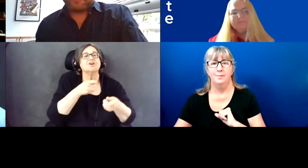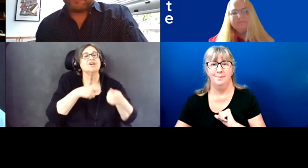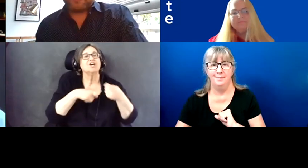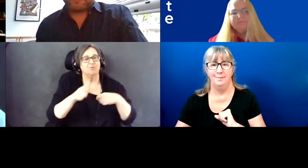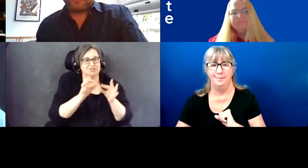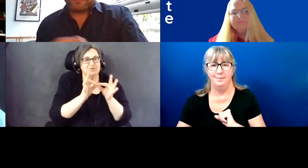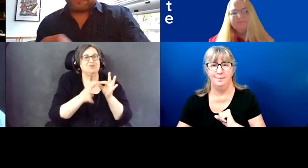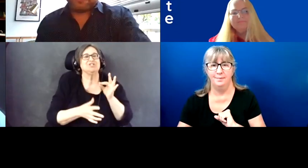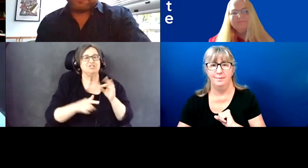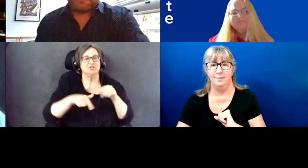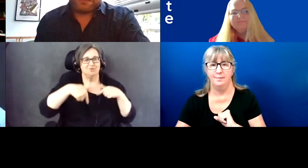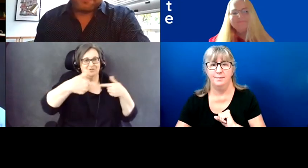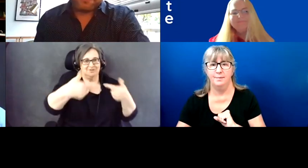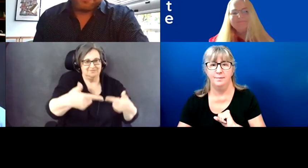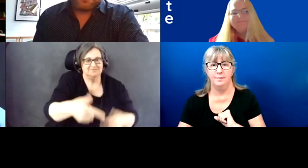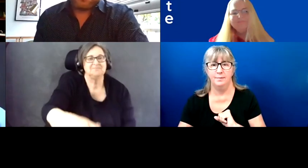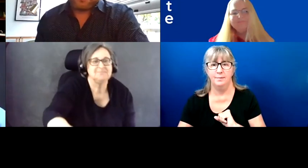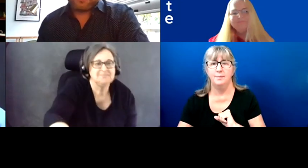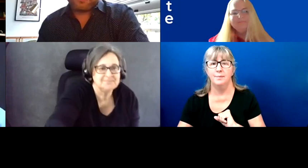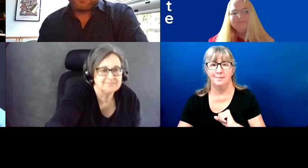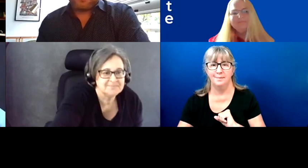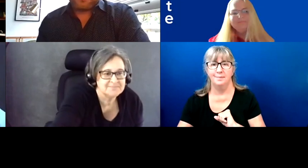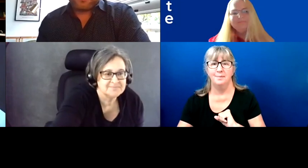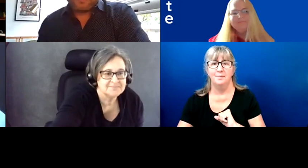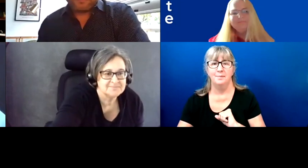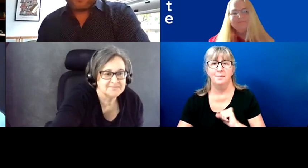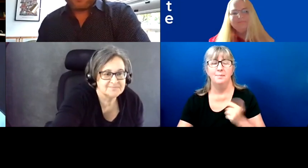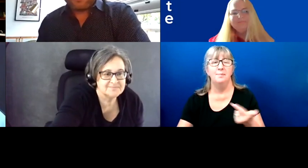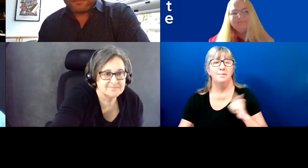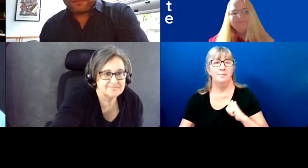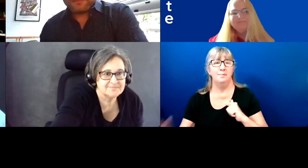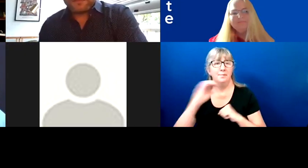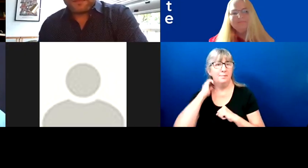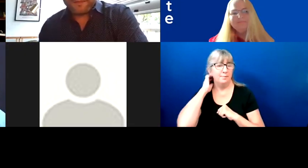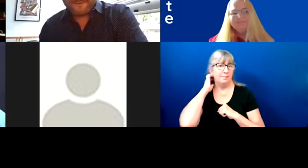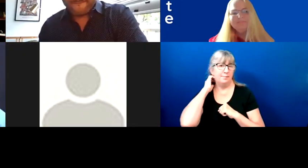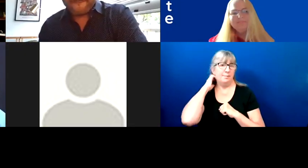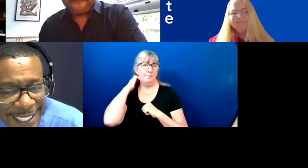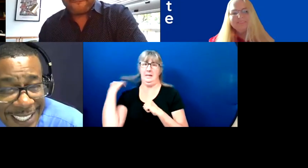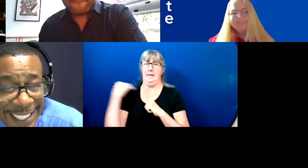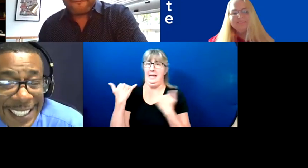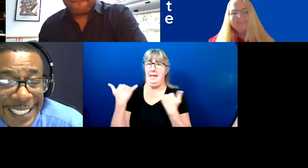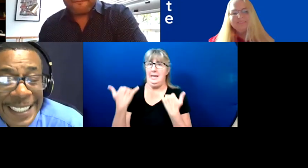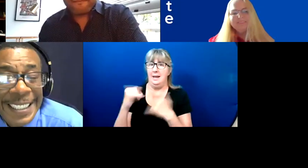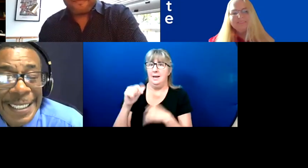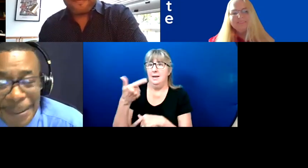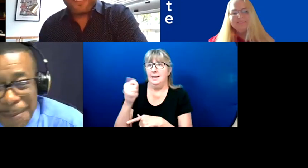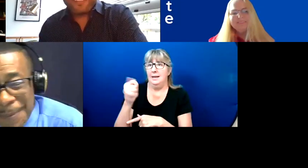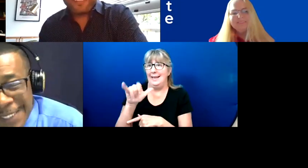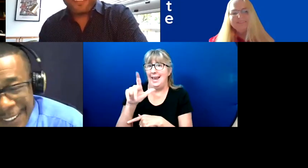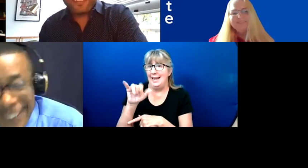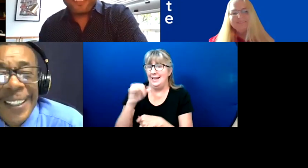And Gaylon, I'm going to give you the last question because we have 5 minutes here. Okay.